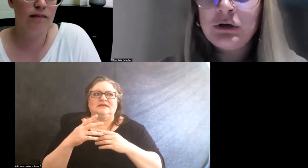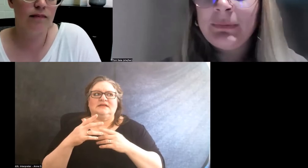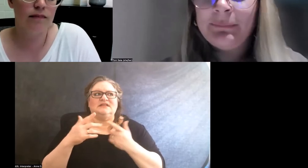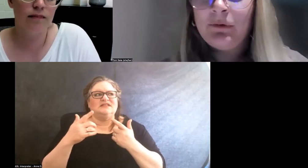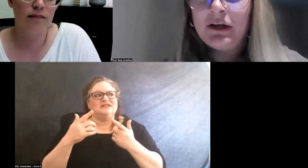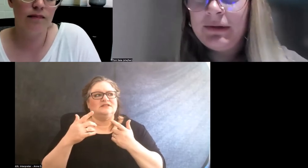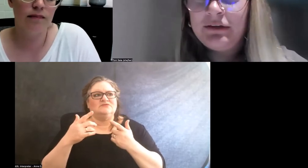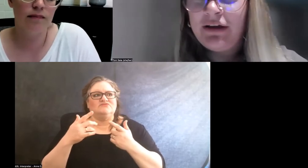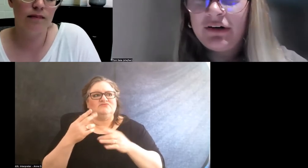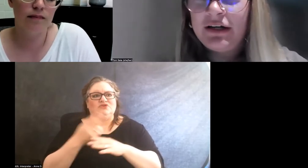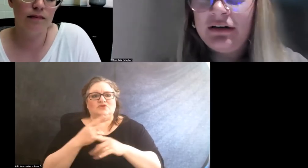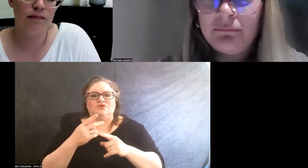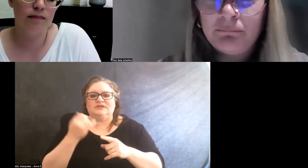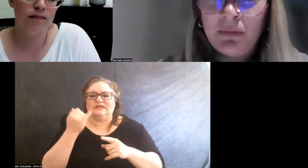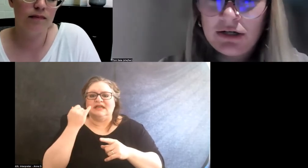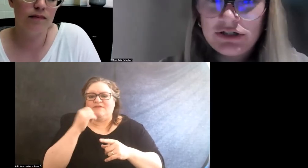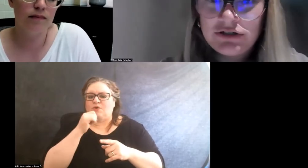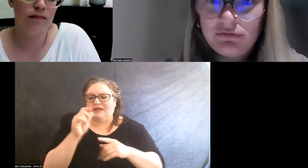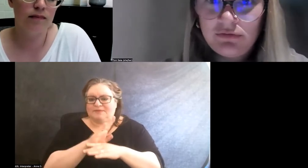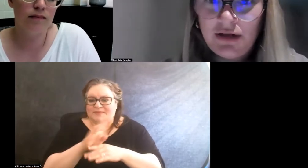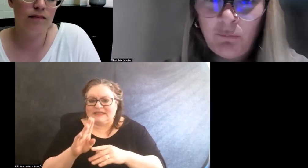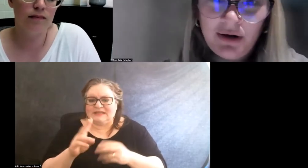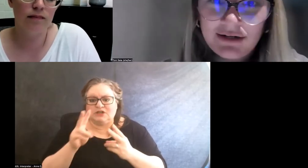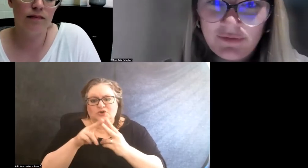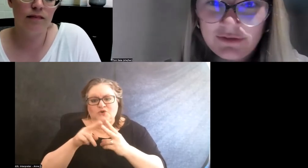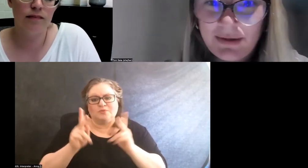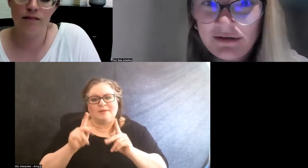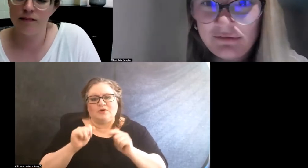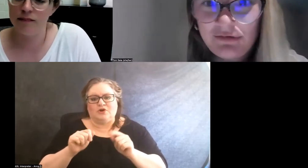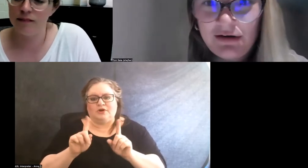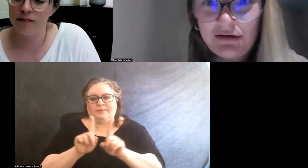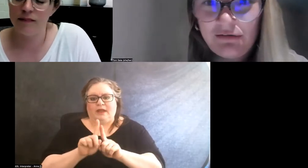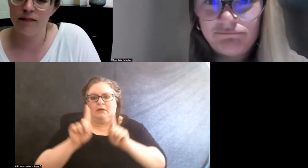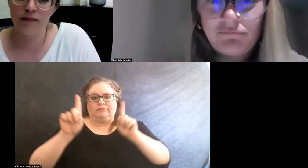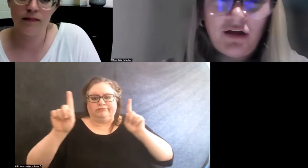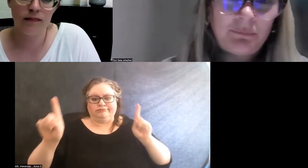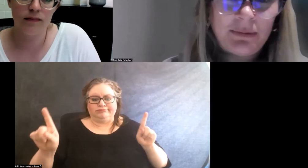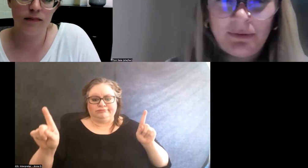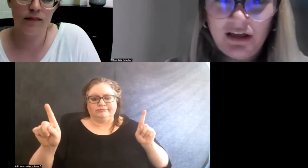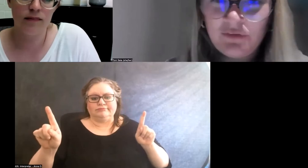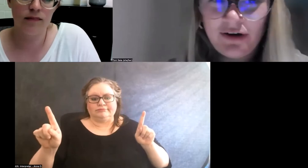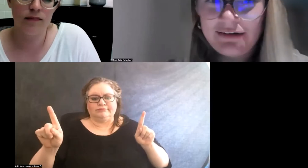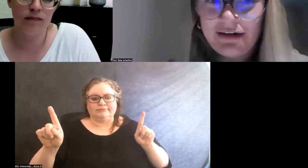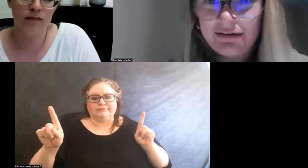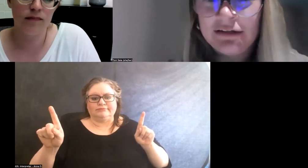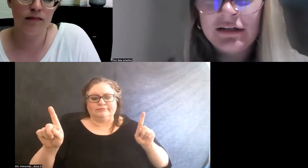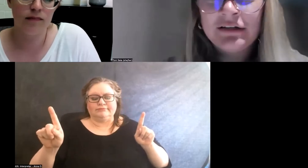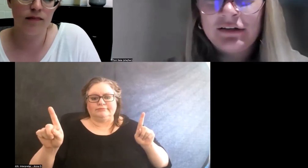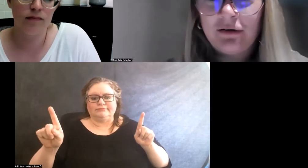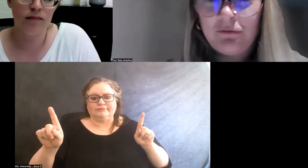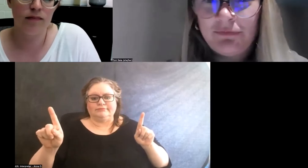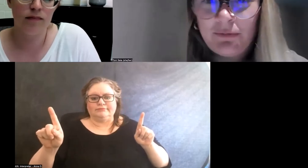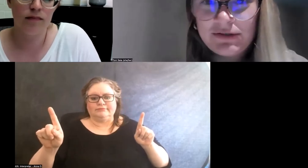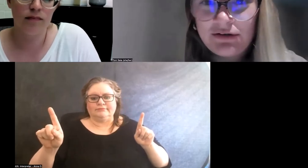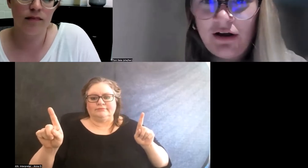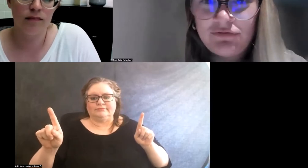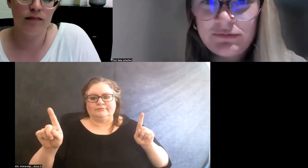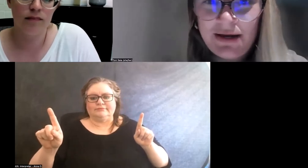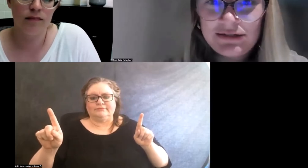two people could be very much at one end of the space and other people at the other end and, you know, there was enough space